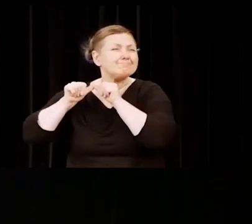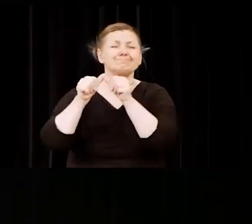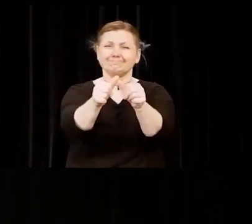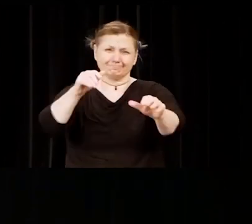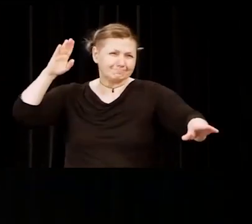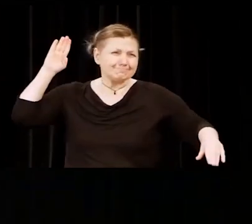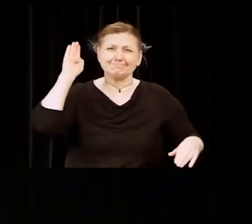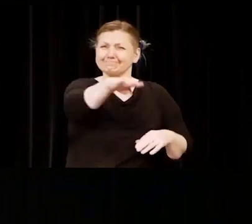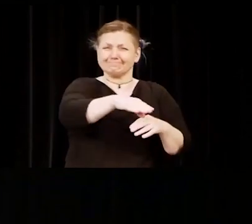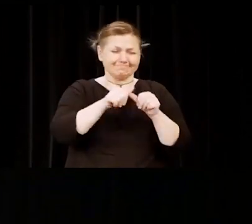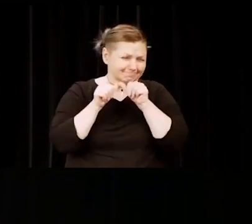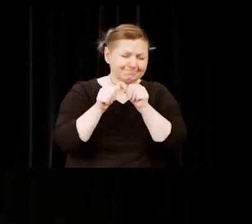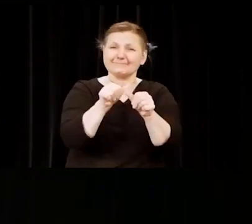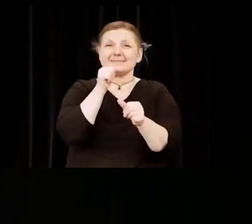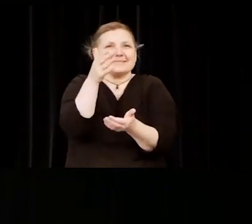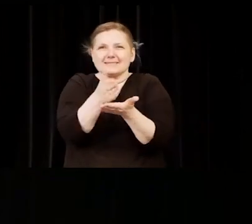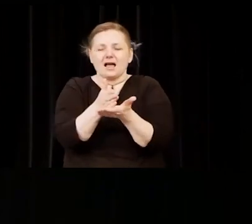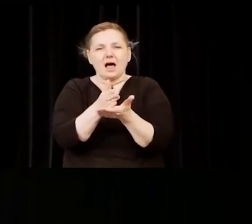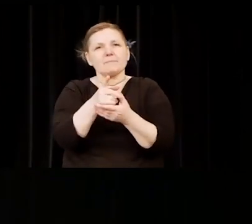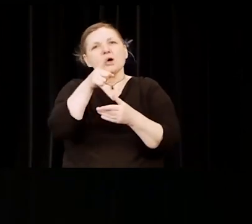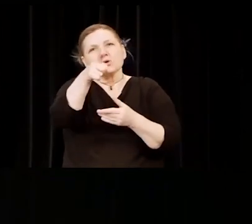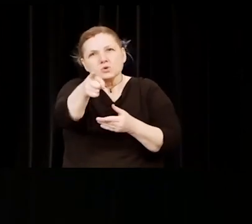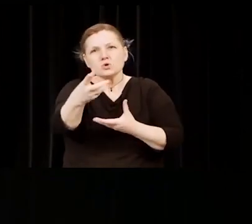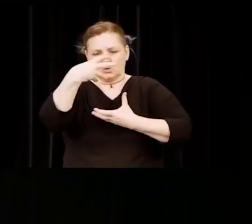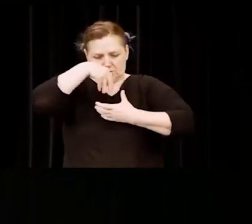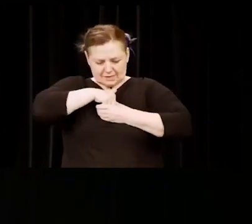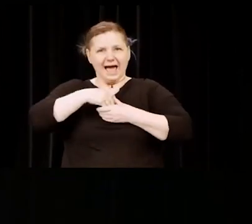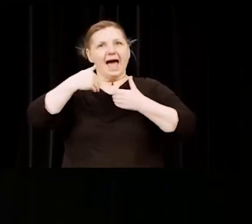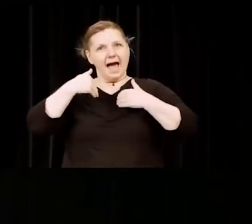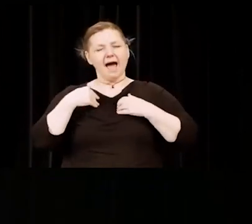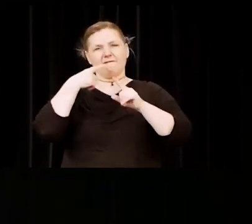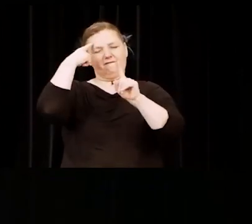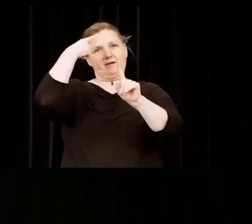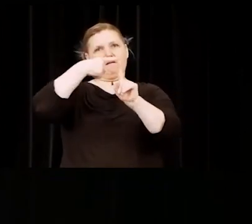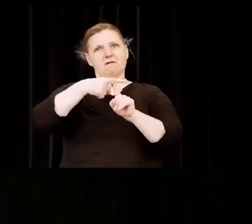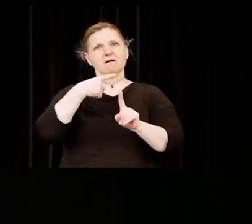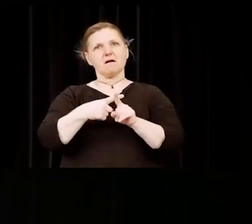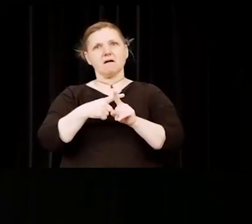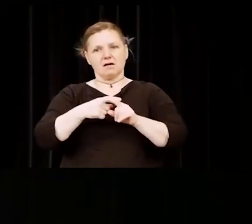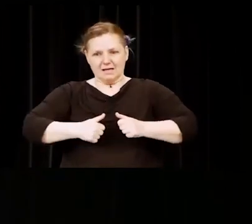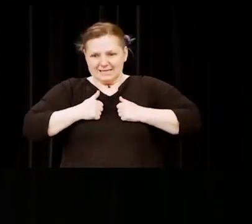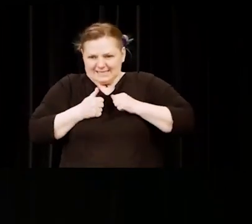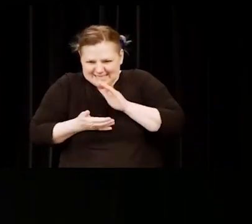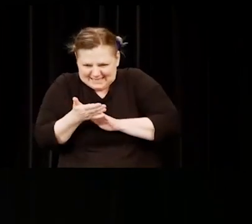You possess what it takes to keep optimism alive, even in the darkest times...